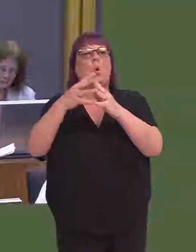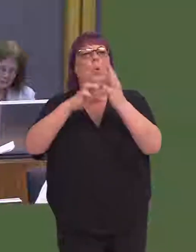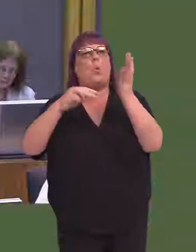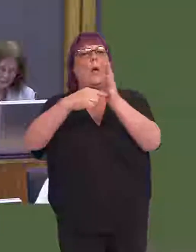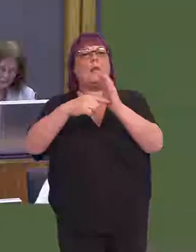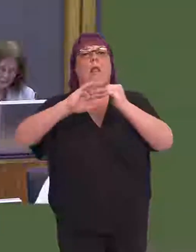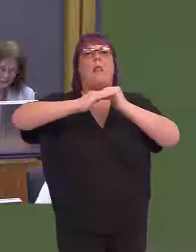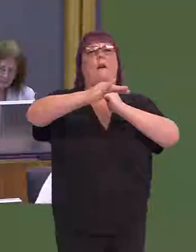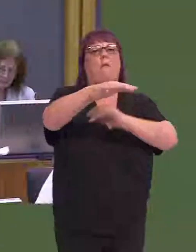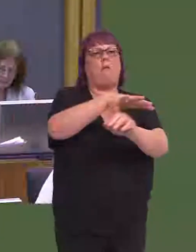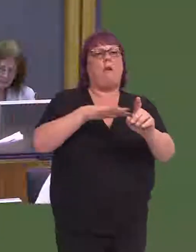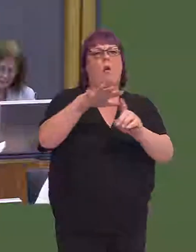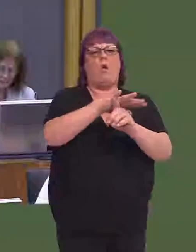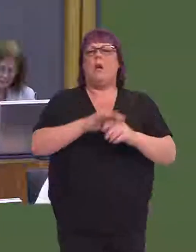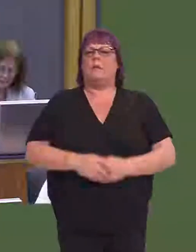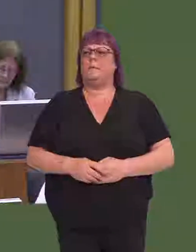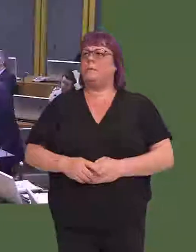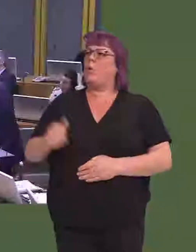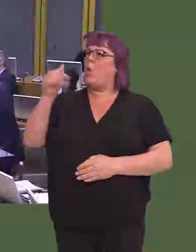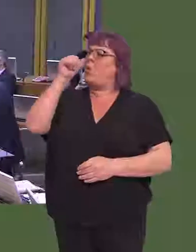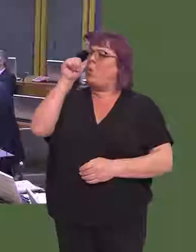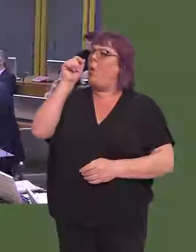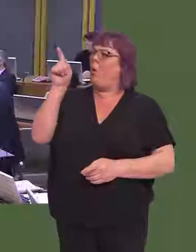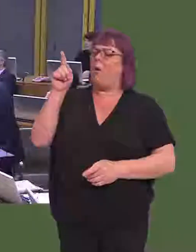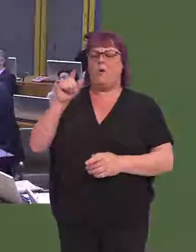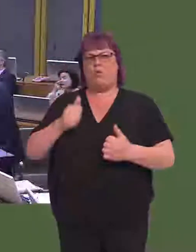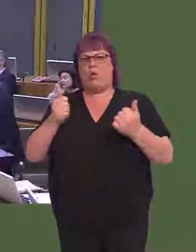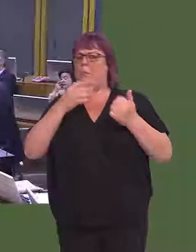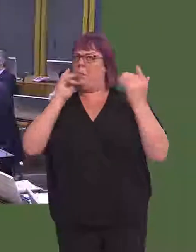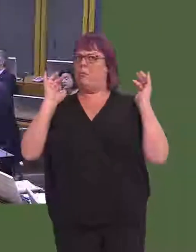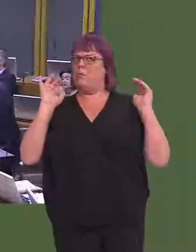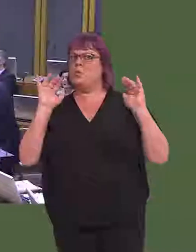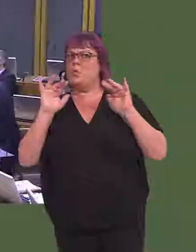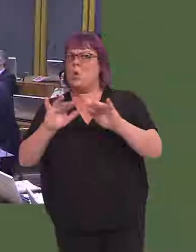It was a great occasion for the city, First Minister, as I know you are aware, and it